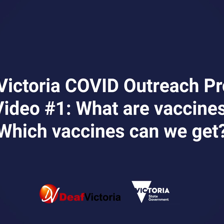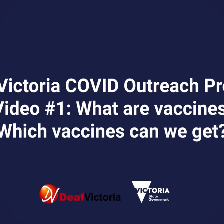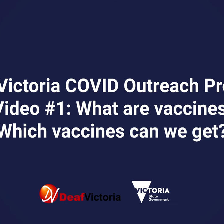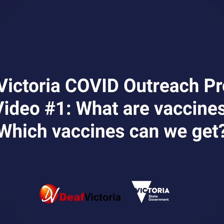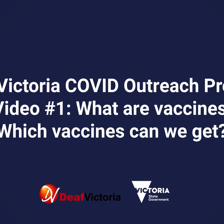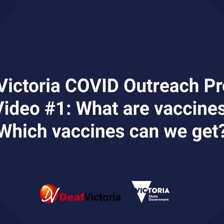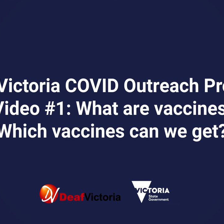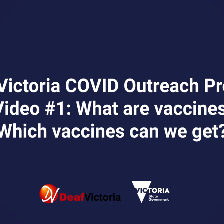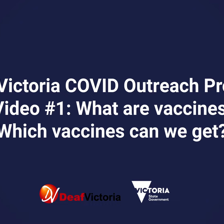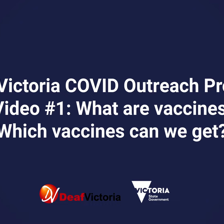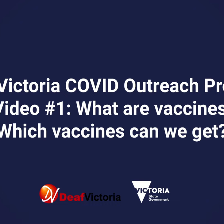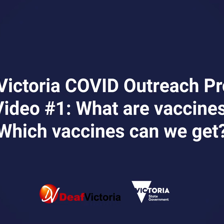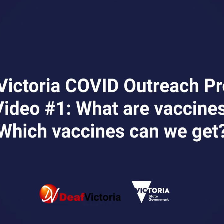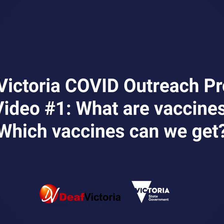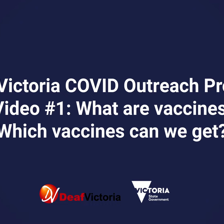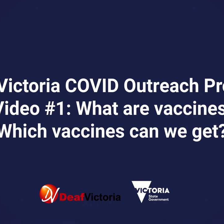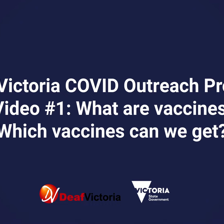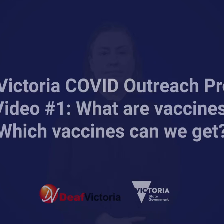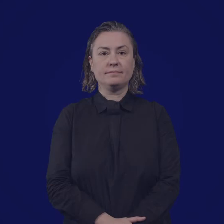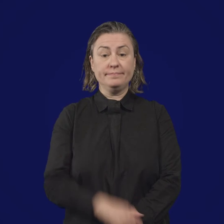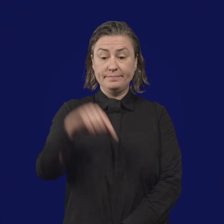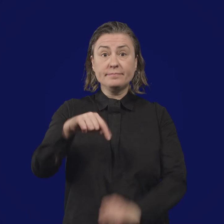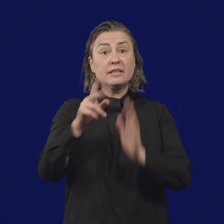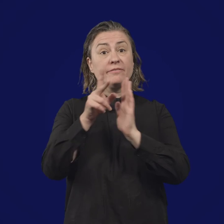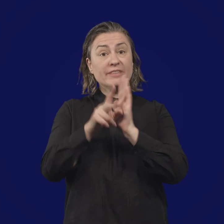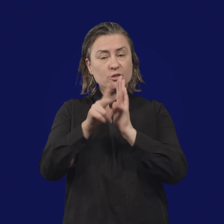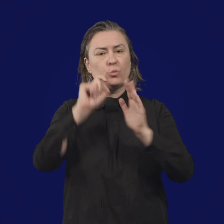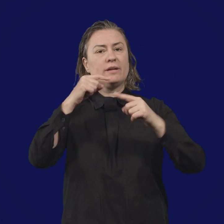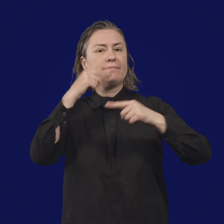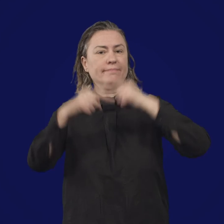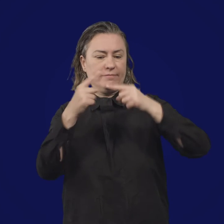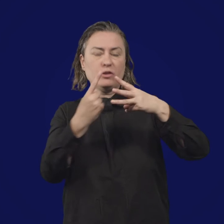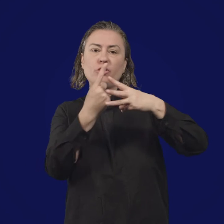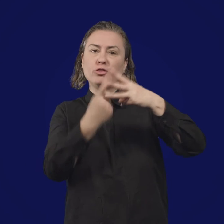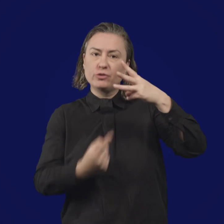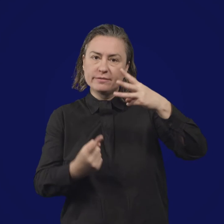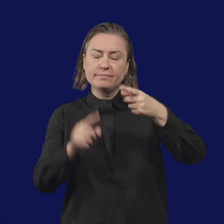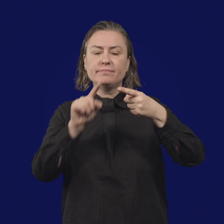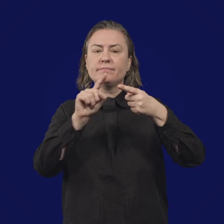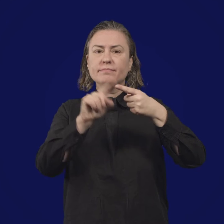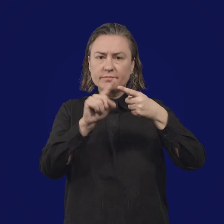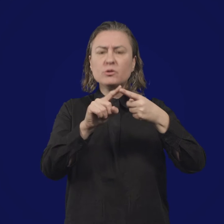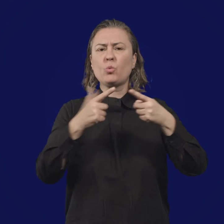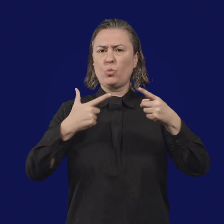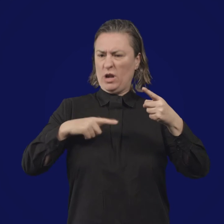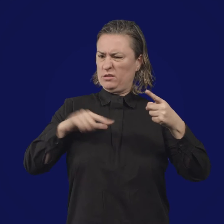This video explains information about the COVID-19 vaccination including why you should get the vaccine, how it works,